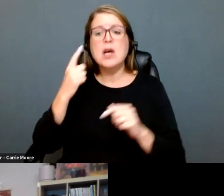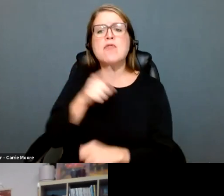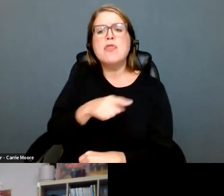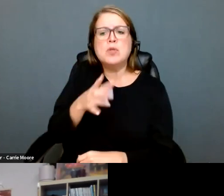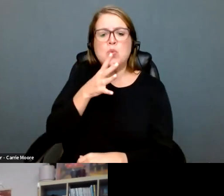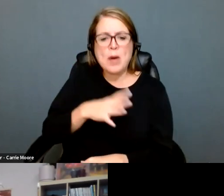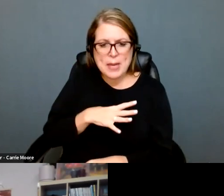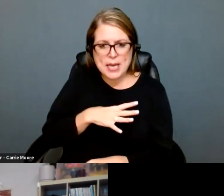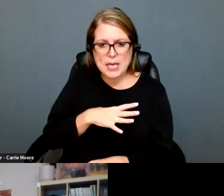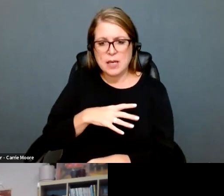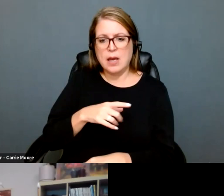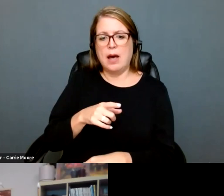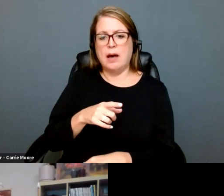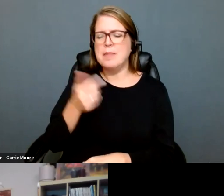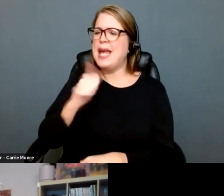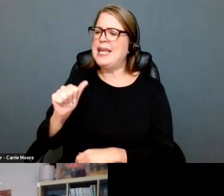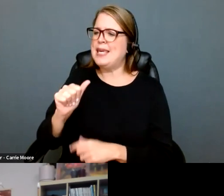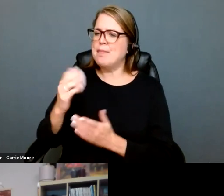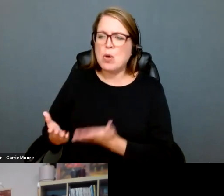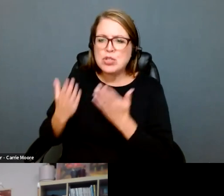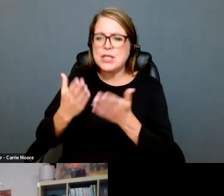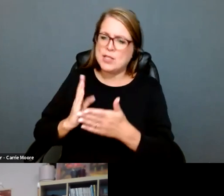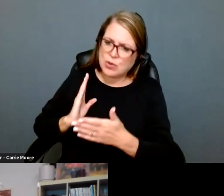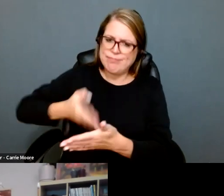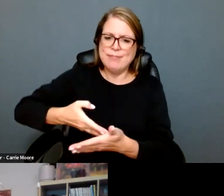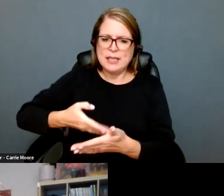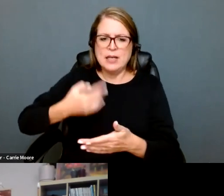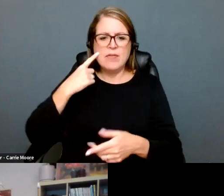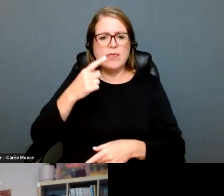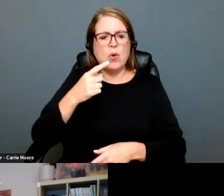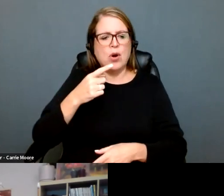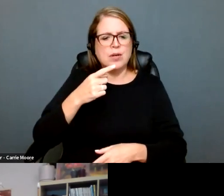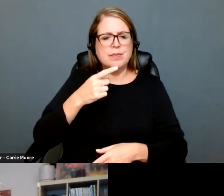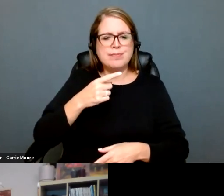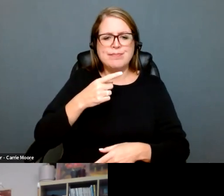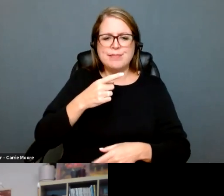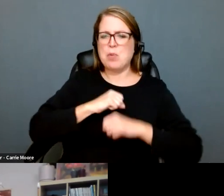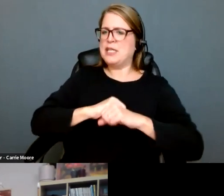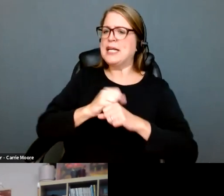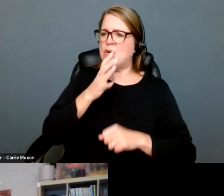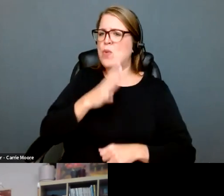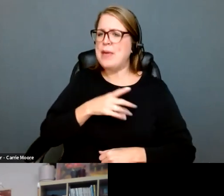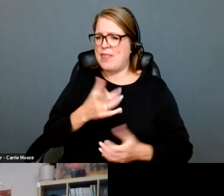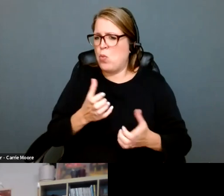briefs and motions and arguments to protect people who are prosecuted for terminating their pregnancy or supporting someone who's terminated